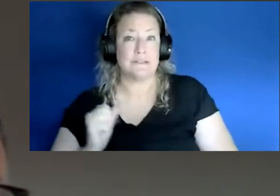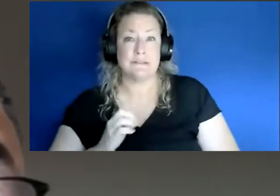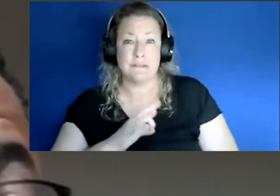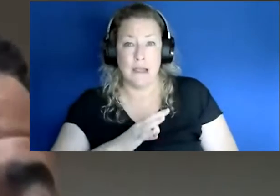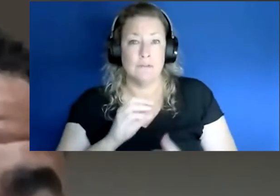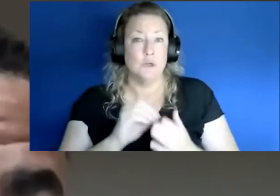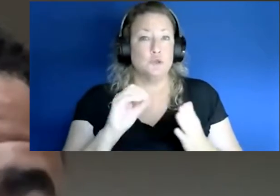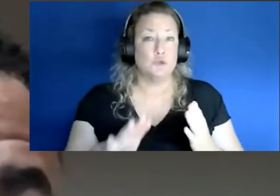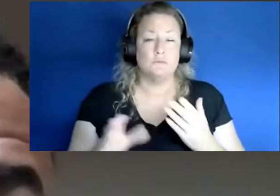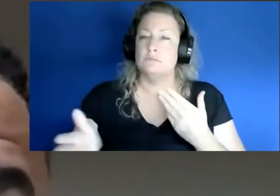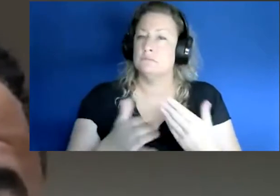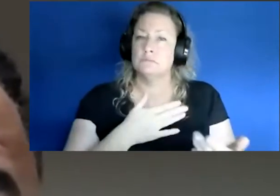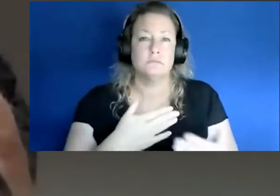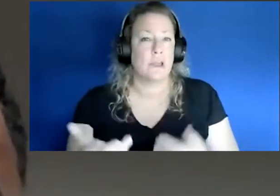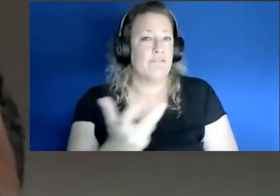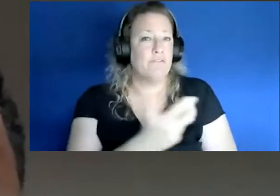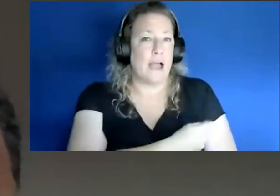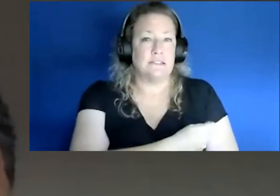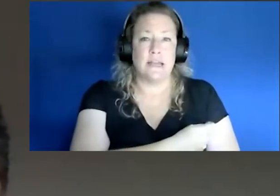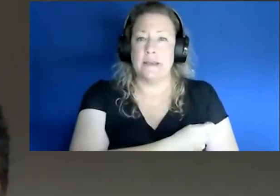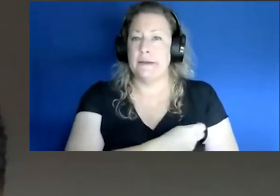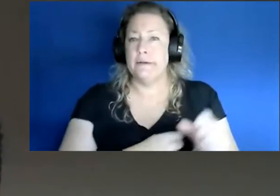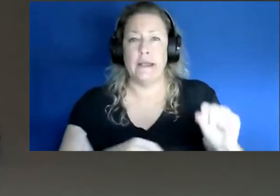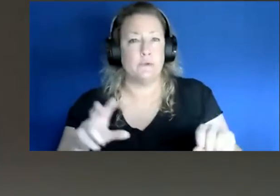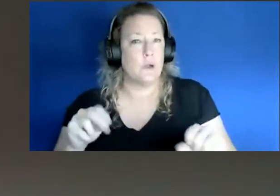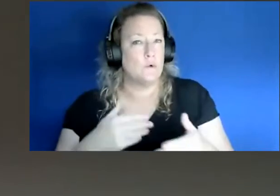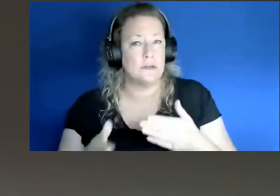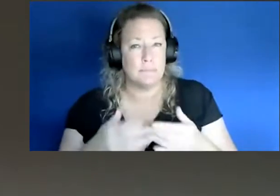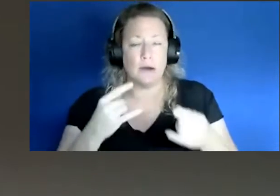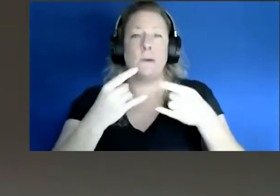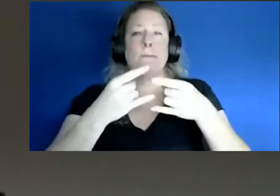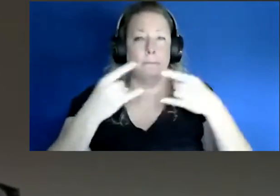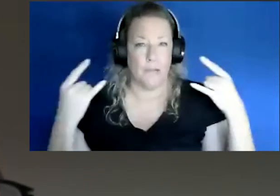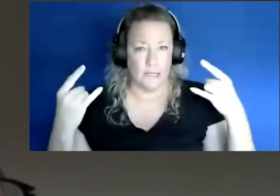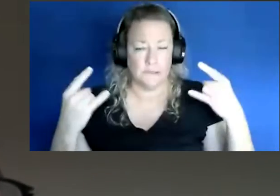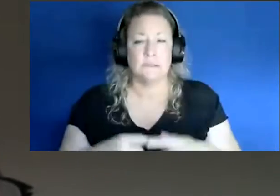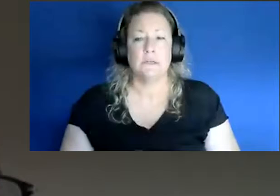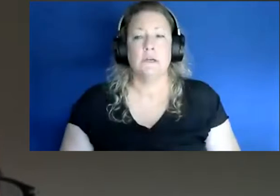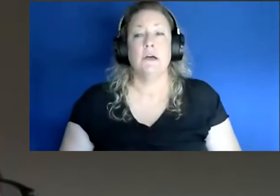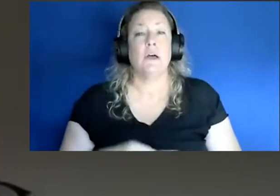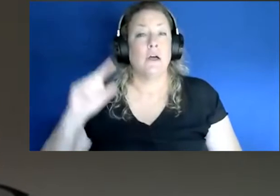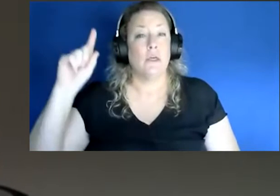regardless of their vaccination status. As you may have heard, the governor mentioned that he